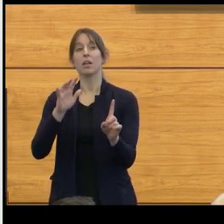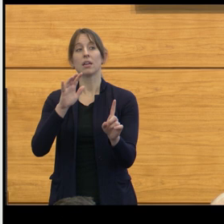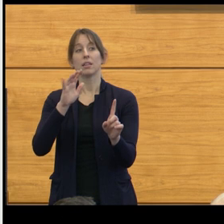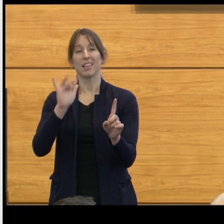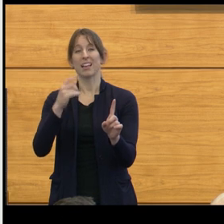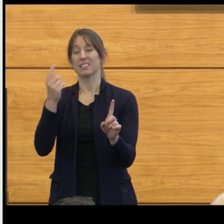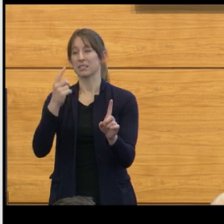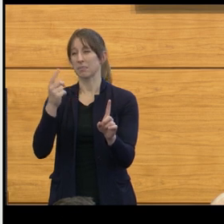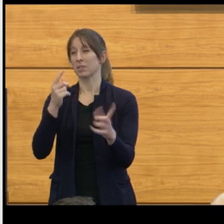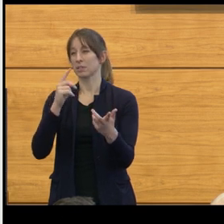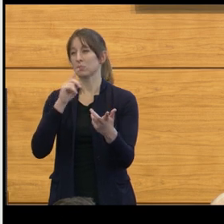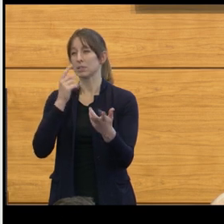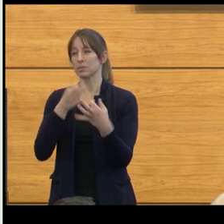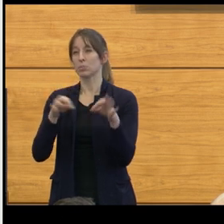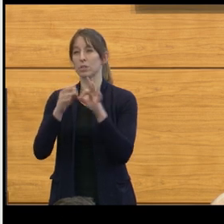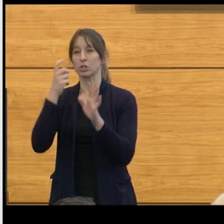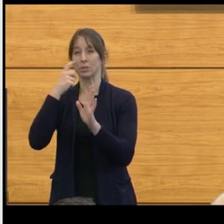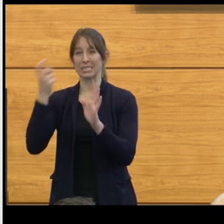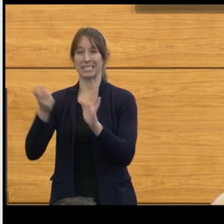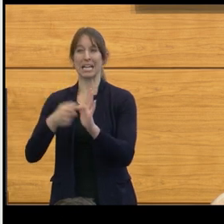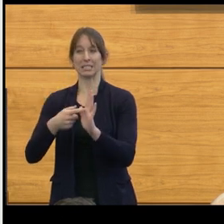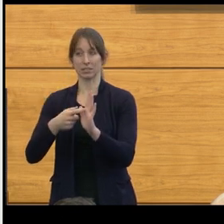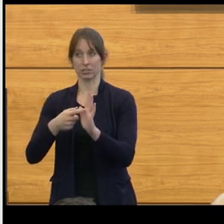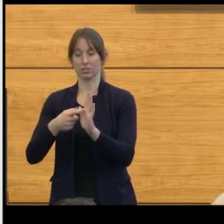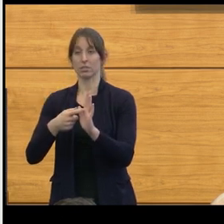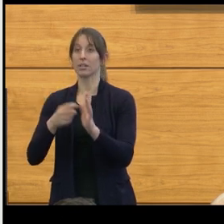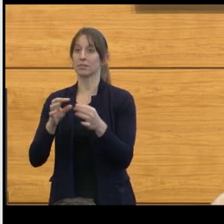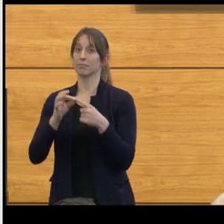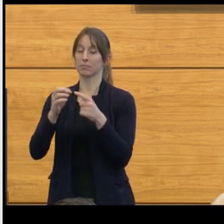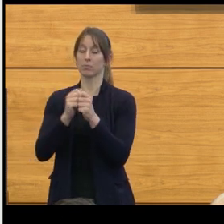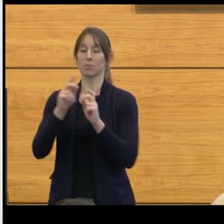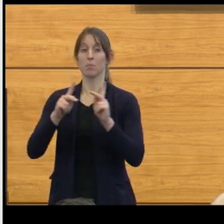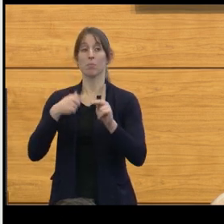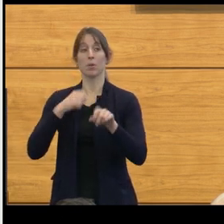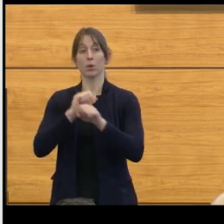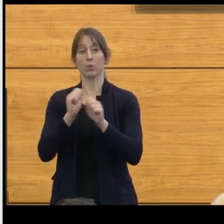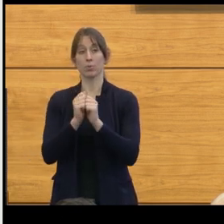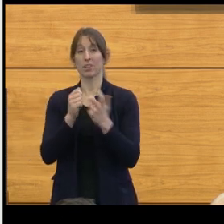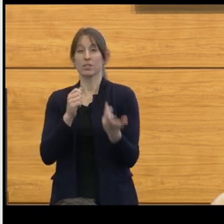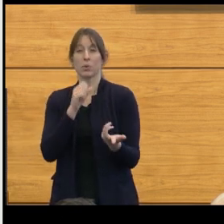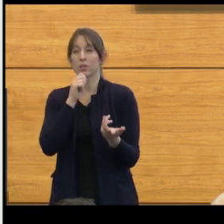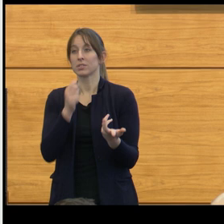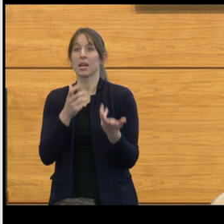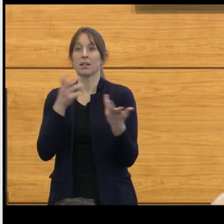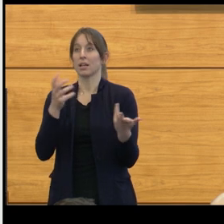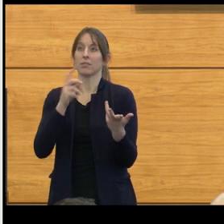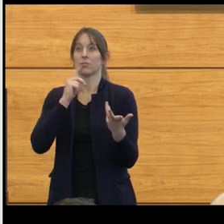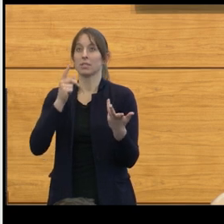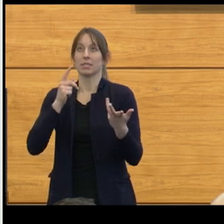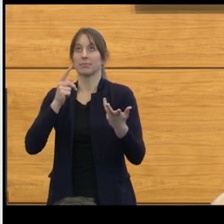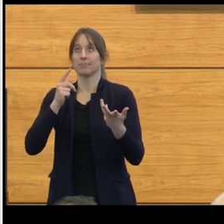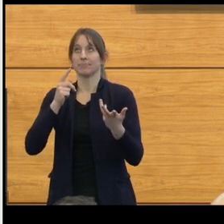that I've been working with. So there's really no consistent consensus about the level of cerebellar ectopia.